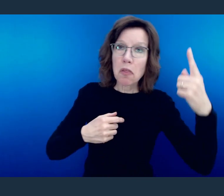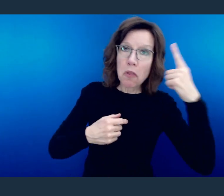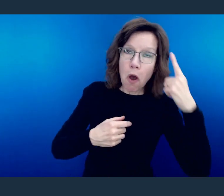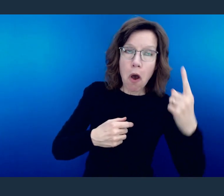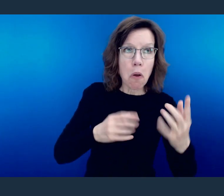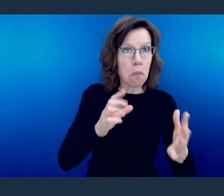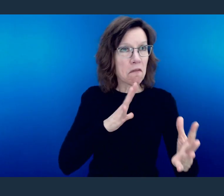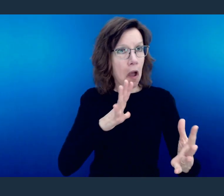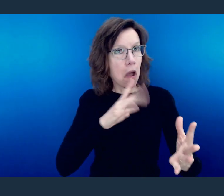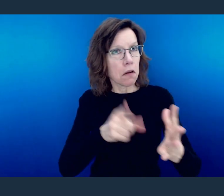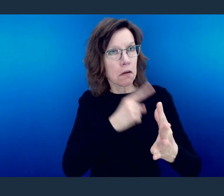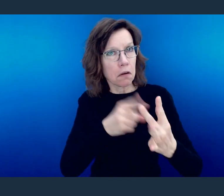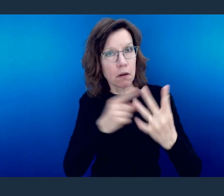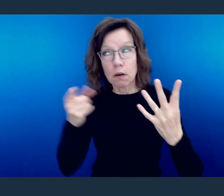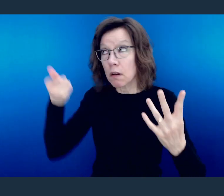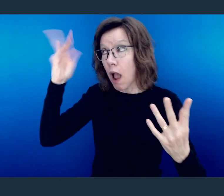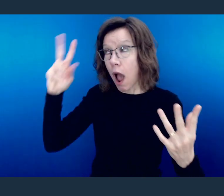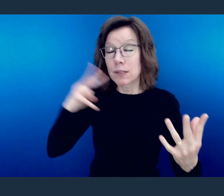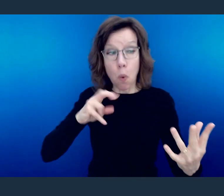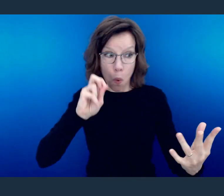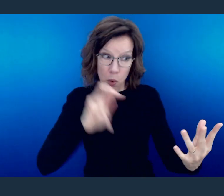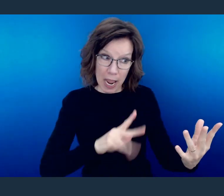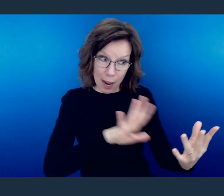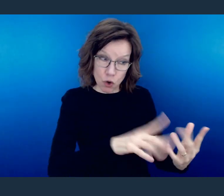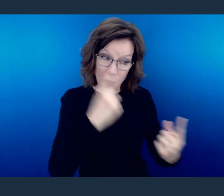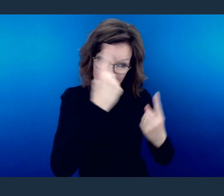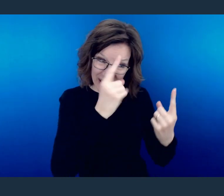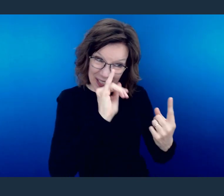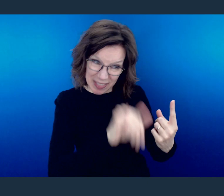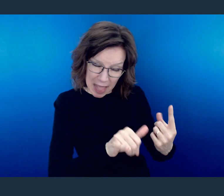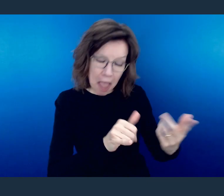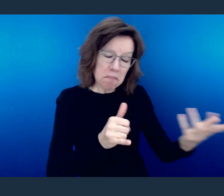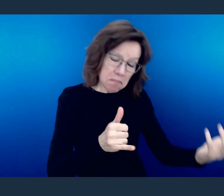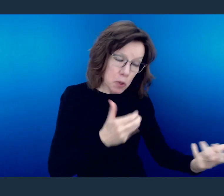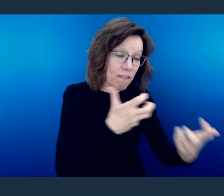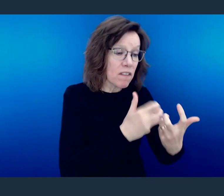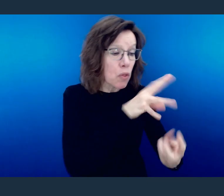yeah, it's okay that you came in and your mind was that, and the fact that you're here,